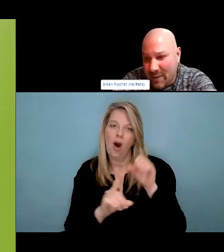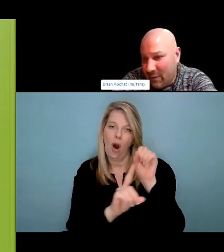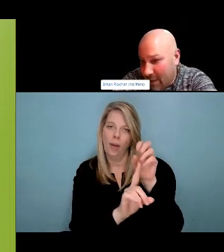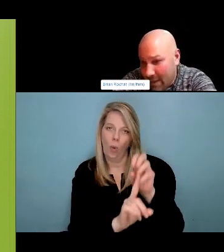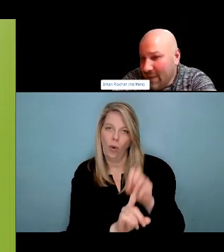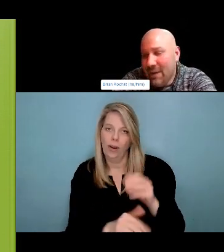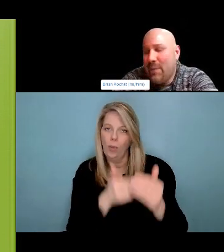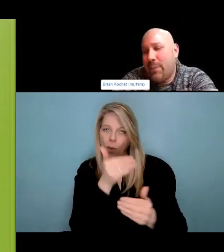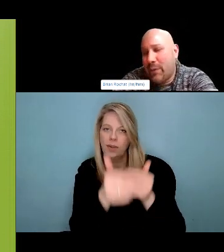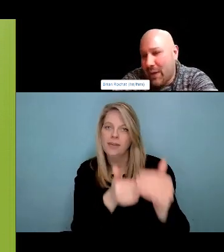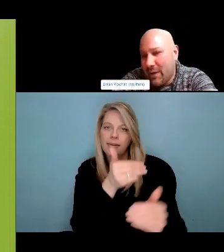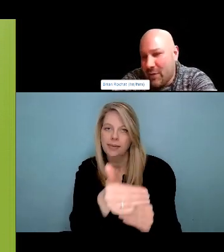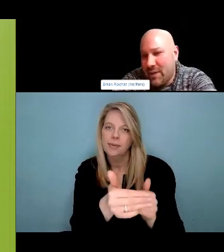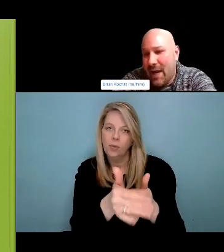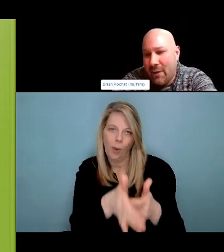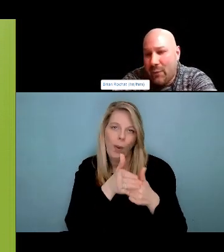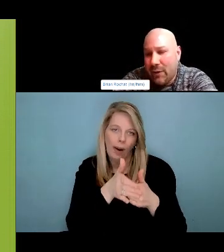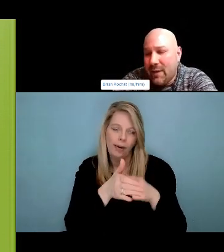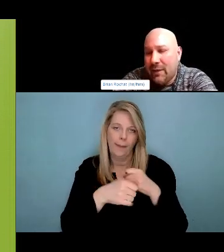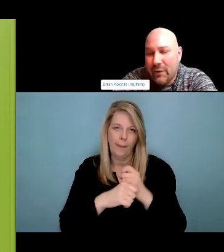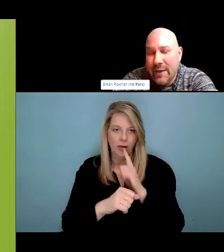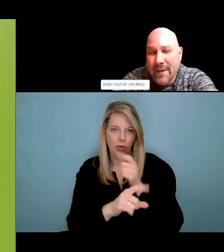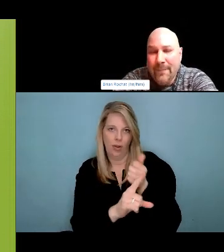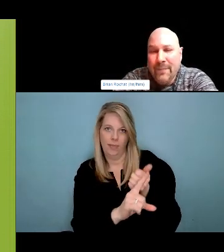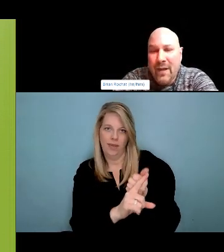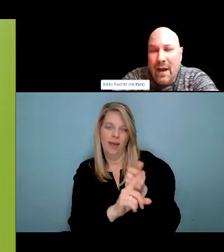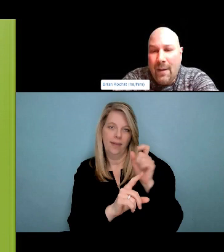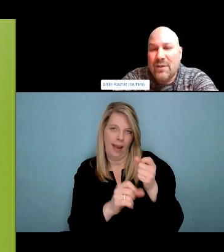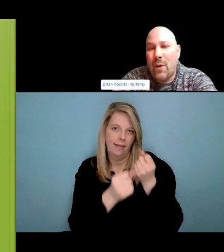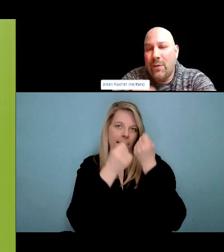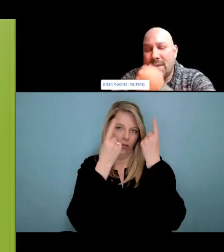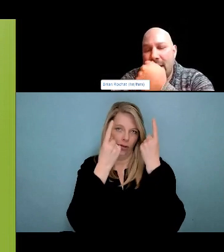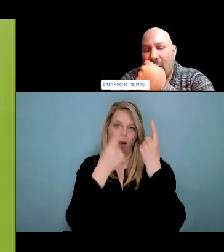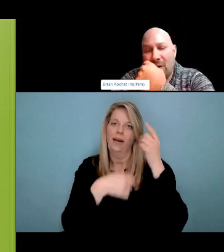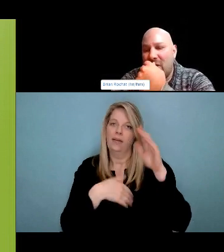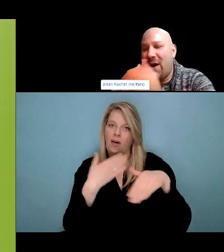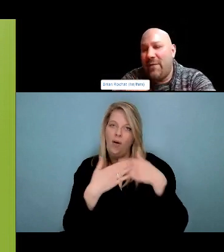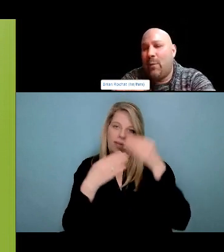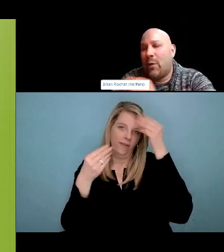store knows that they carry nalog zone. And you can just ask for it, take it, go.